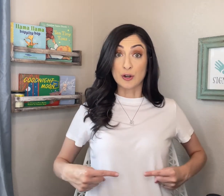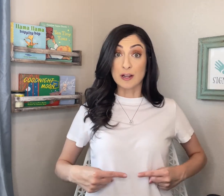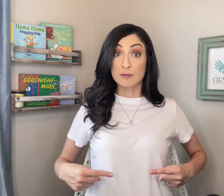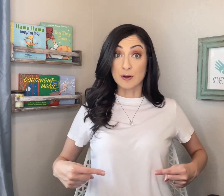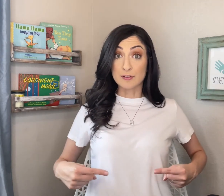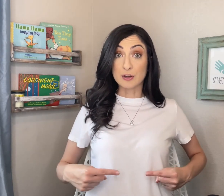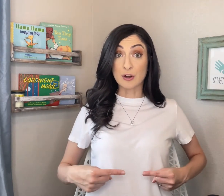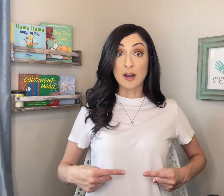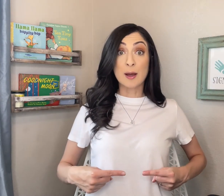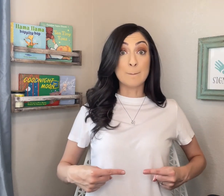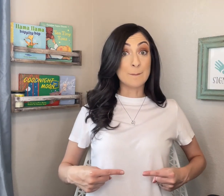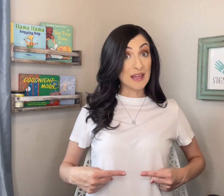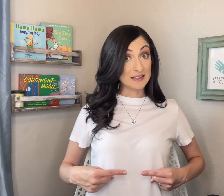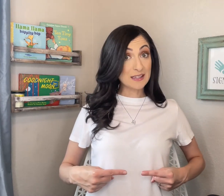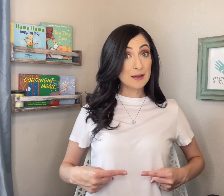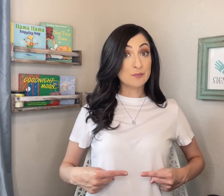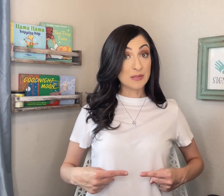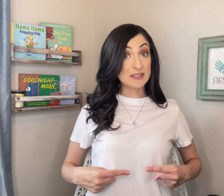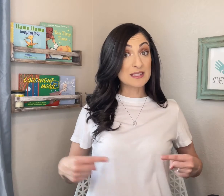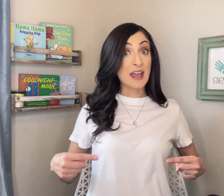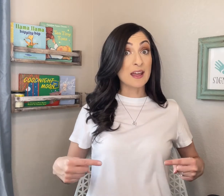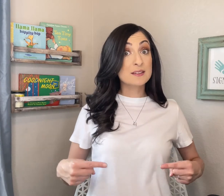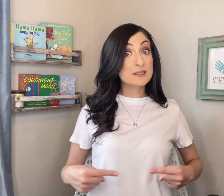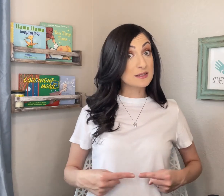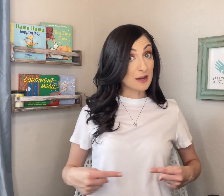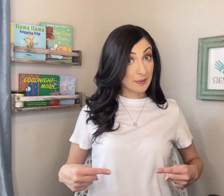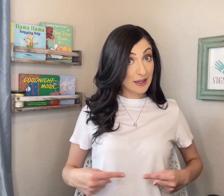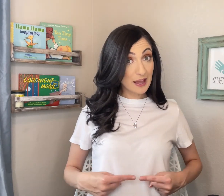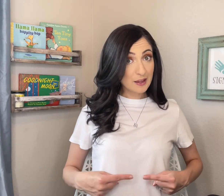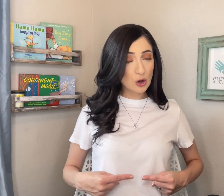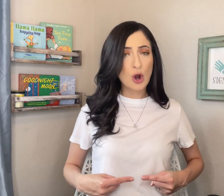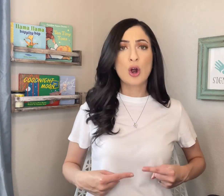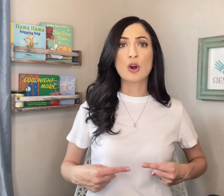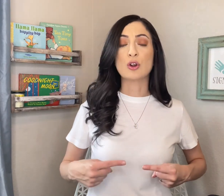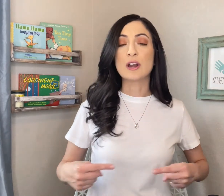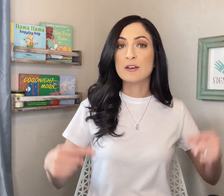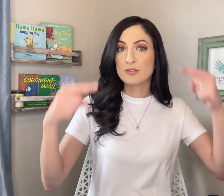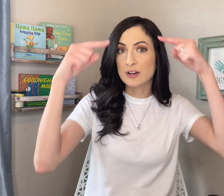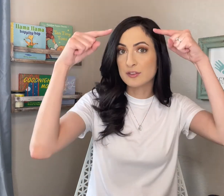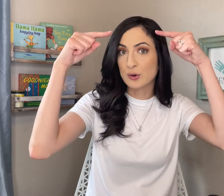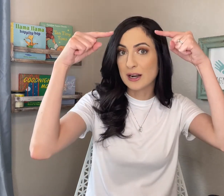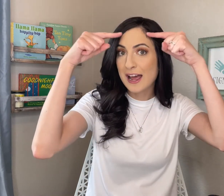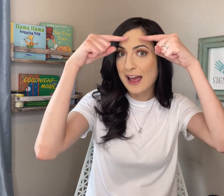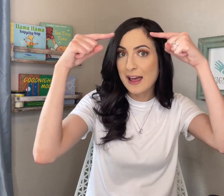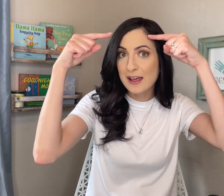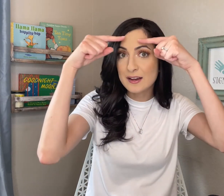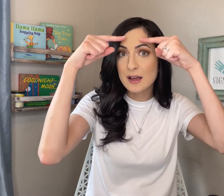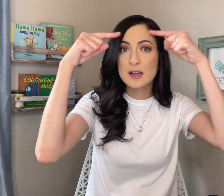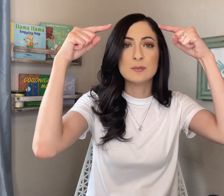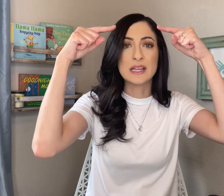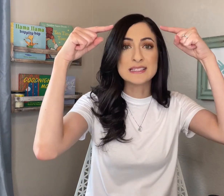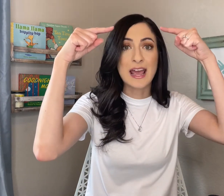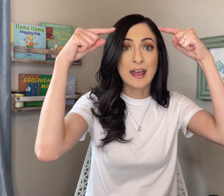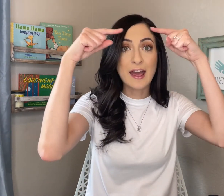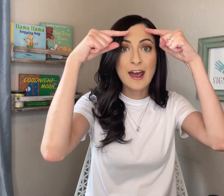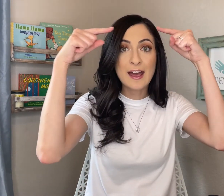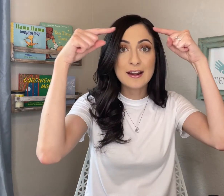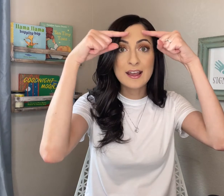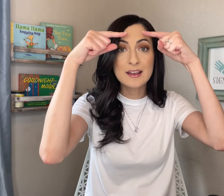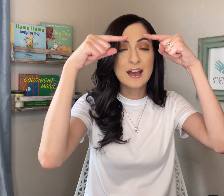HURT in front of your belly means a "stomach ache." HURT in front of your head means a "headache"